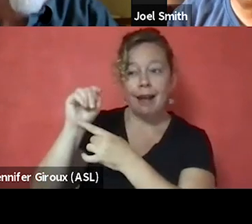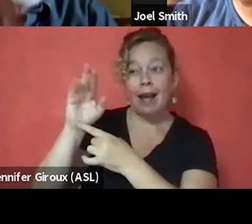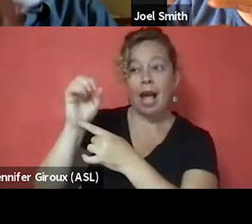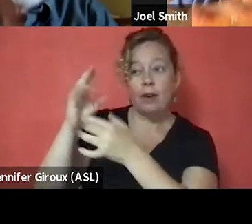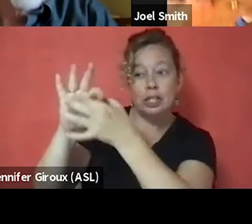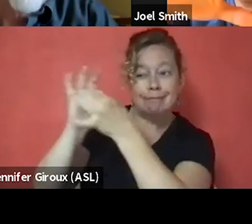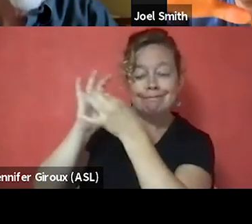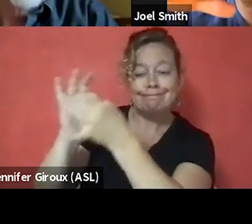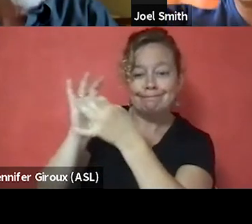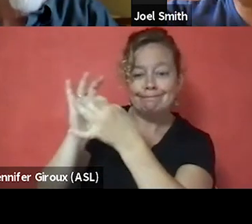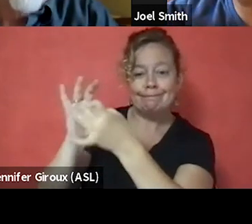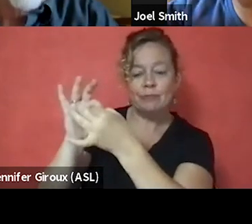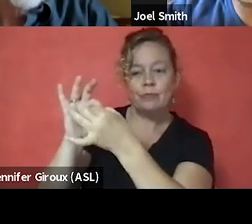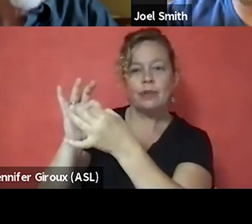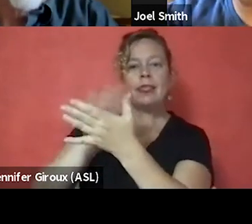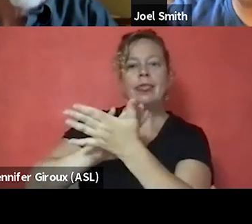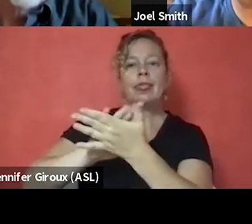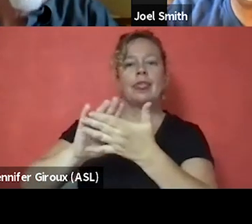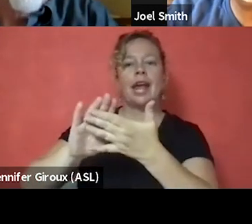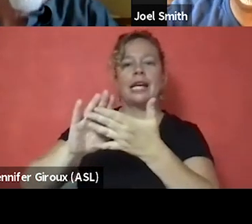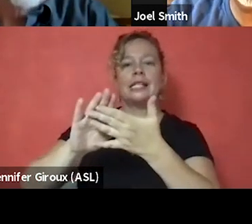is that nice wave of education.